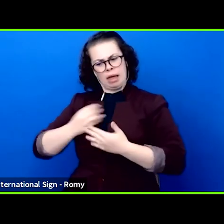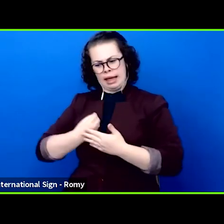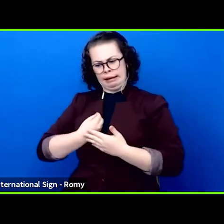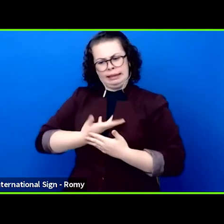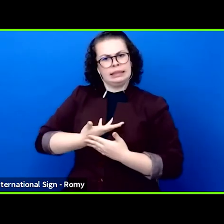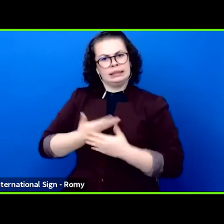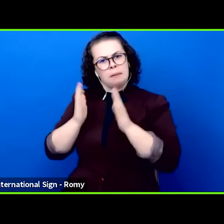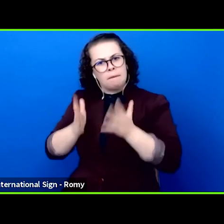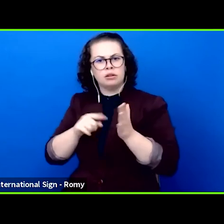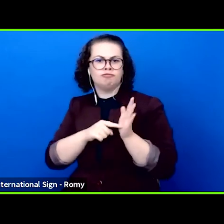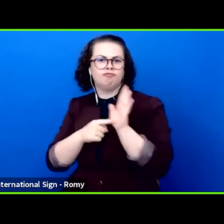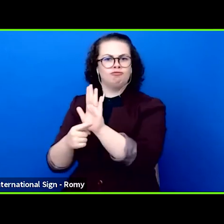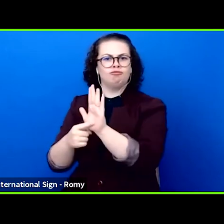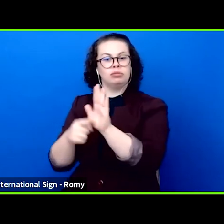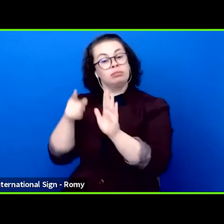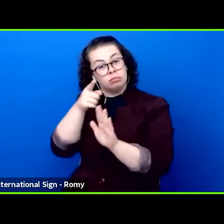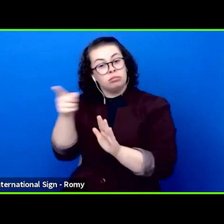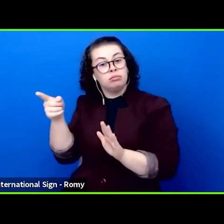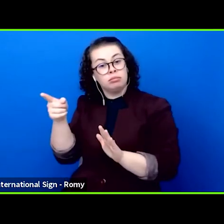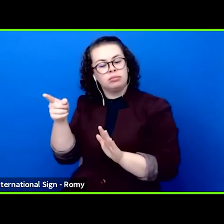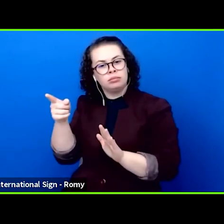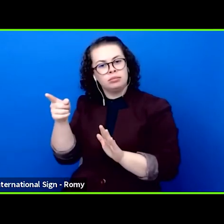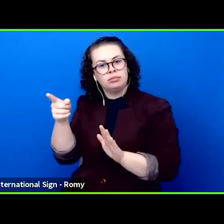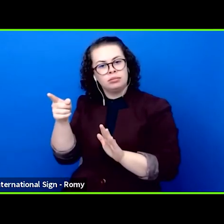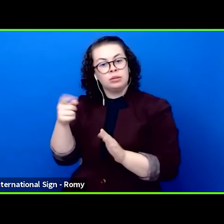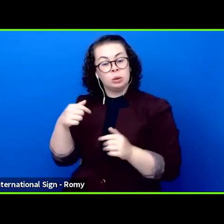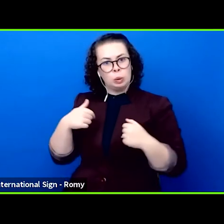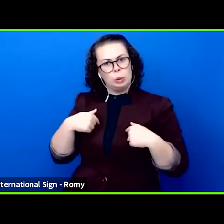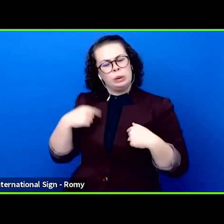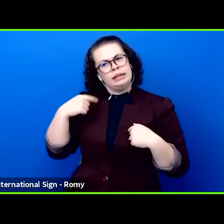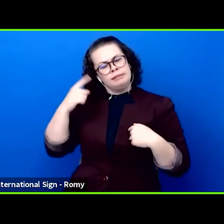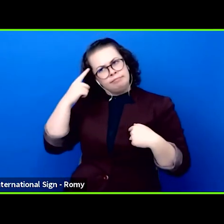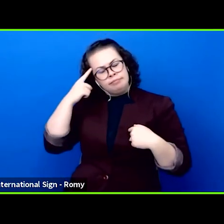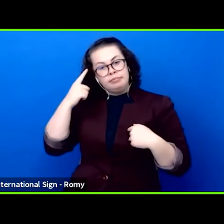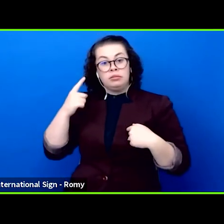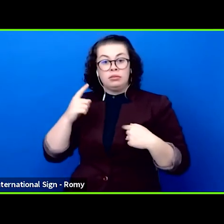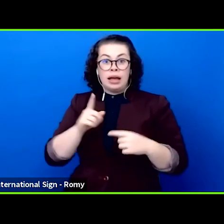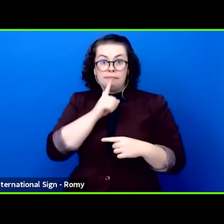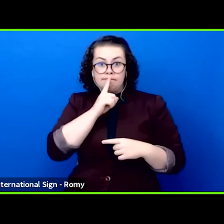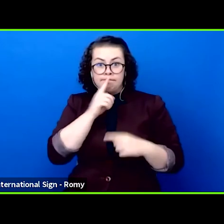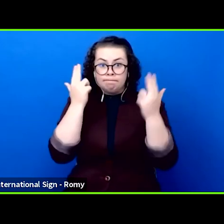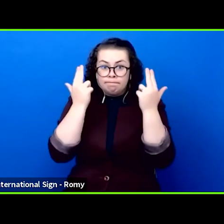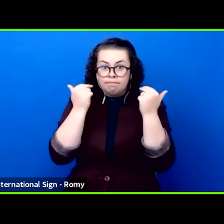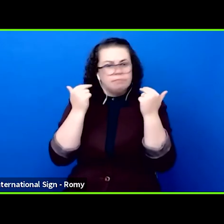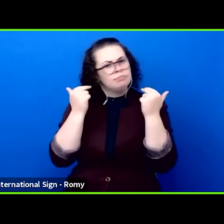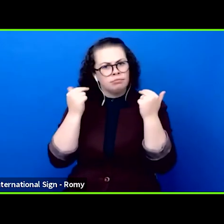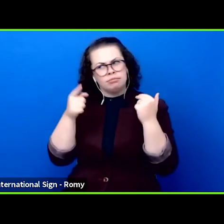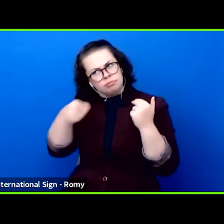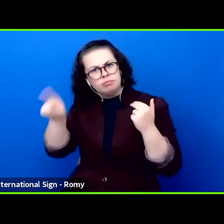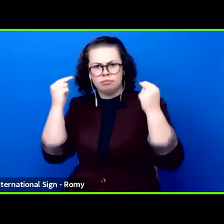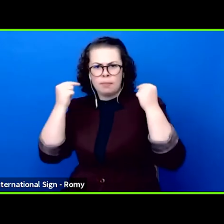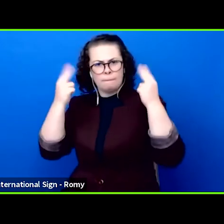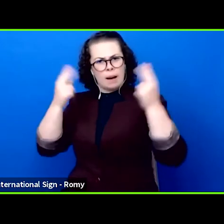how we want to live can be conducted here without reservation. Theatre insists on differentiation